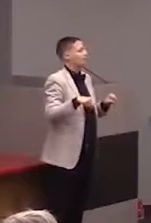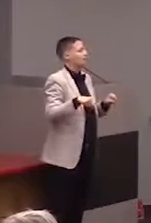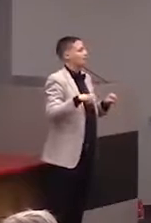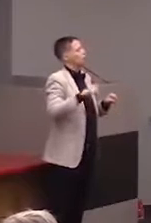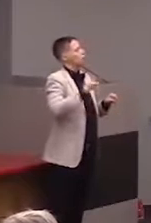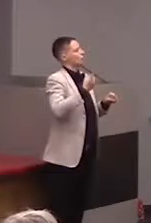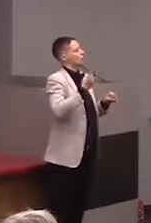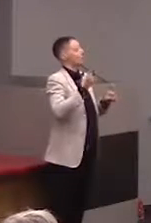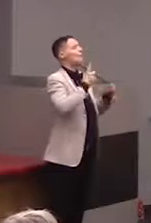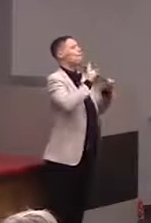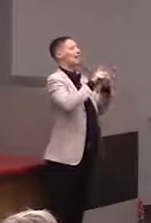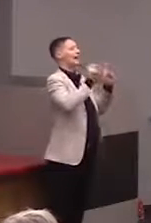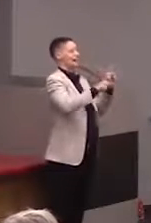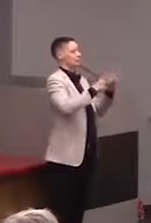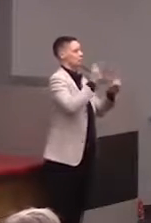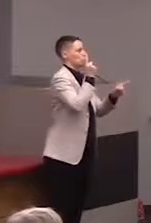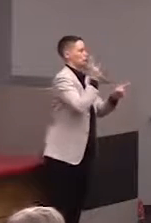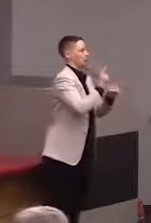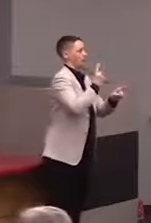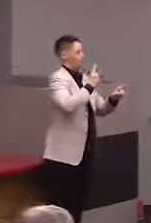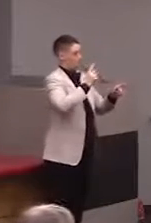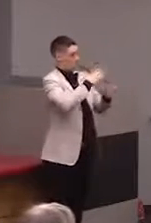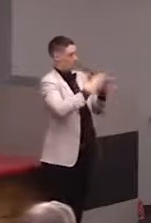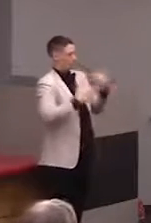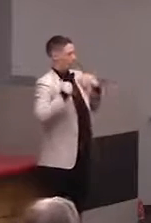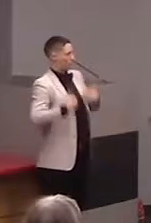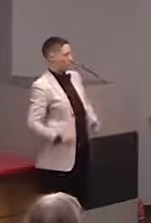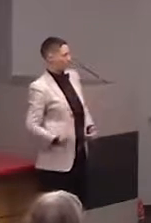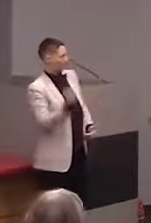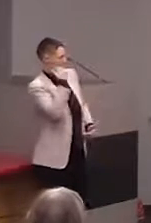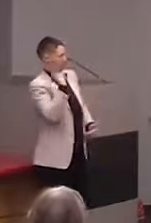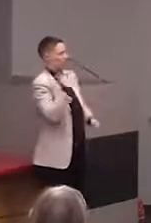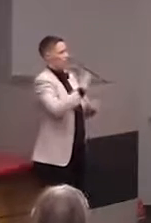(chuckling) No, no, but people do get better.